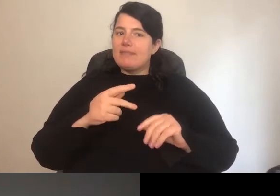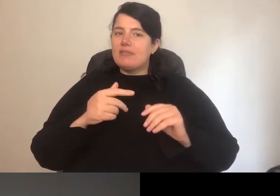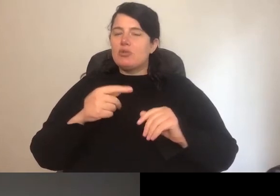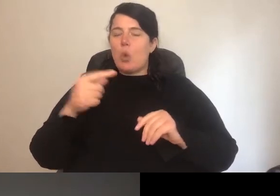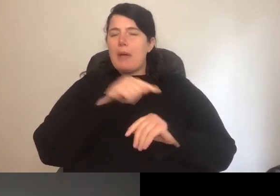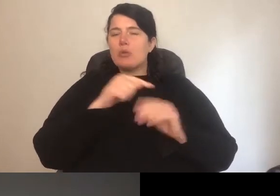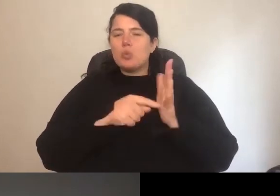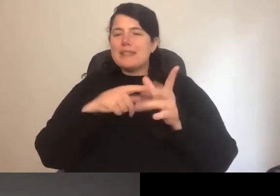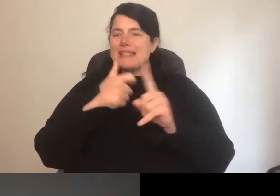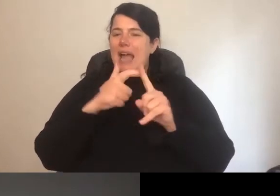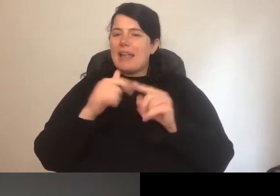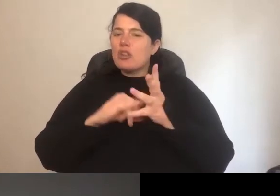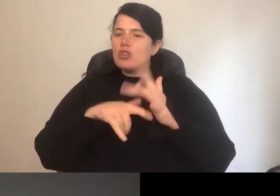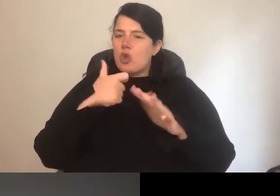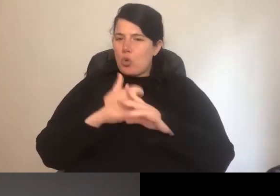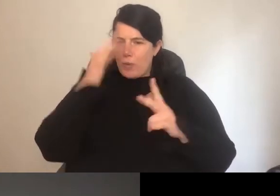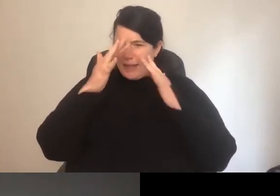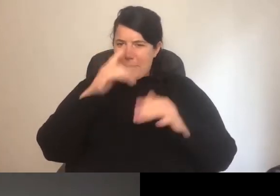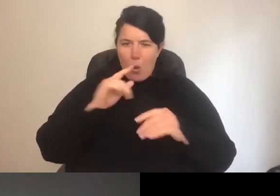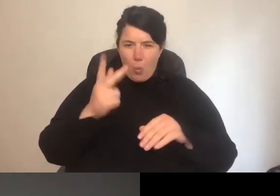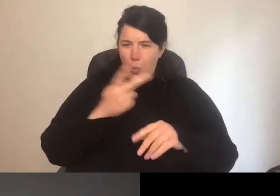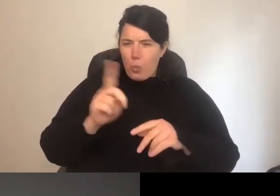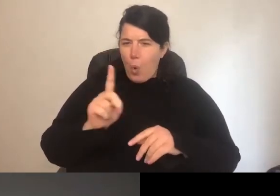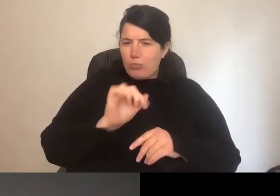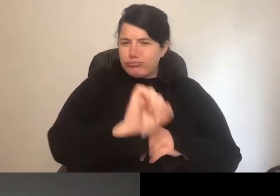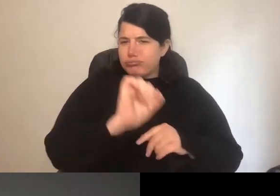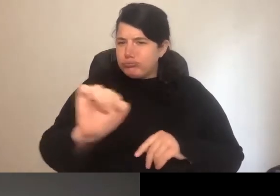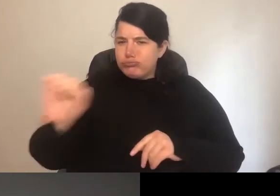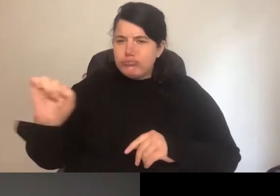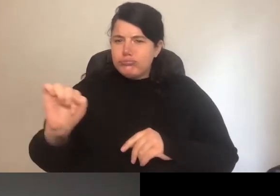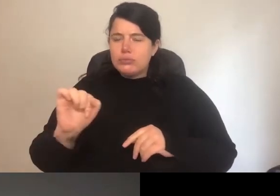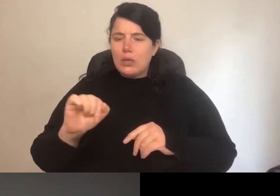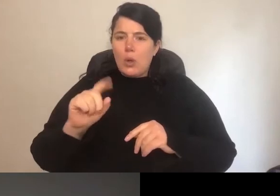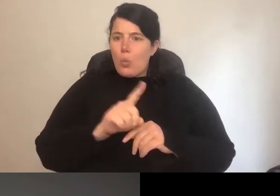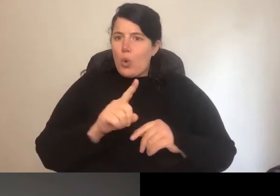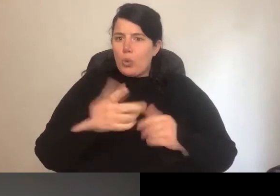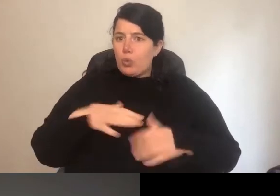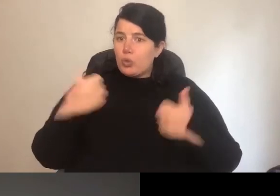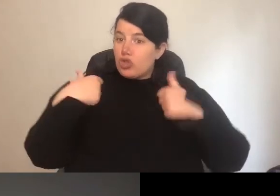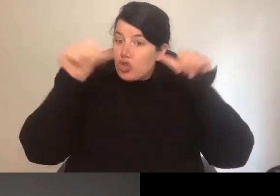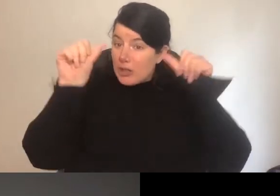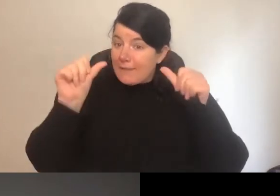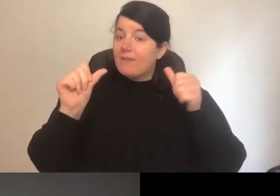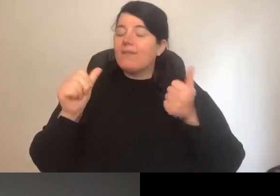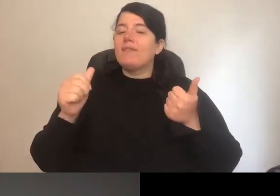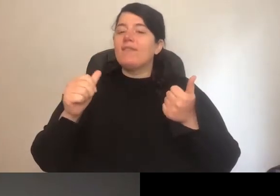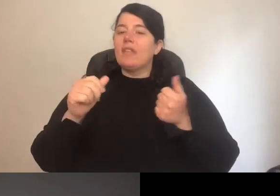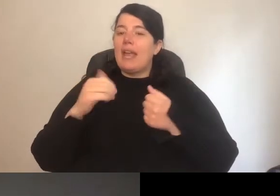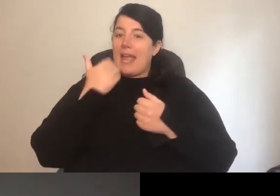with everybody about what their task outcomes are required on a weekly, monthly, basis.